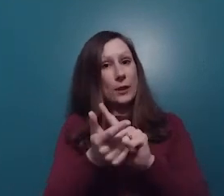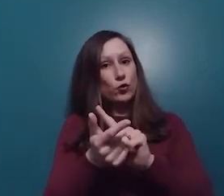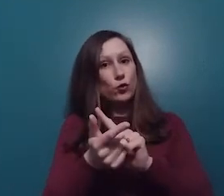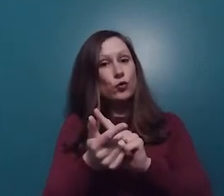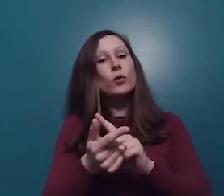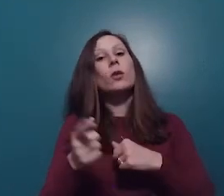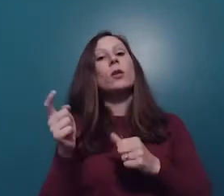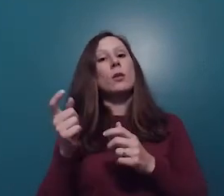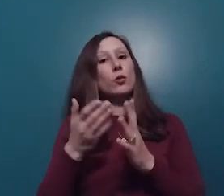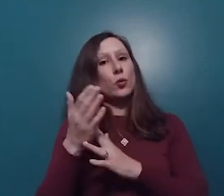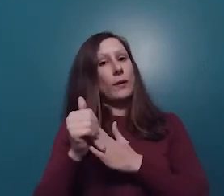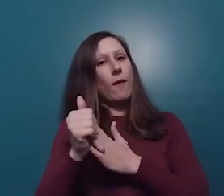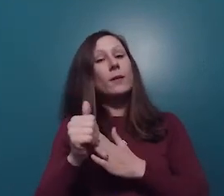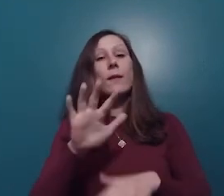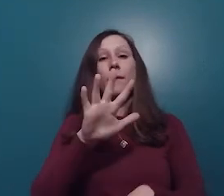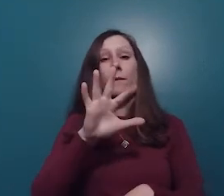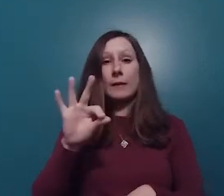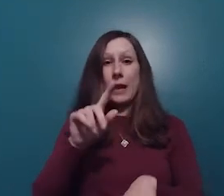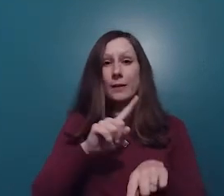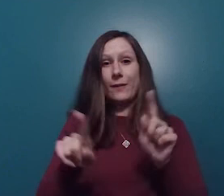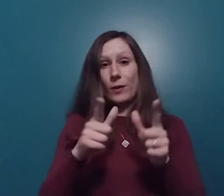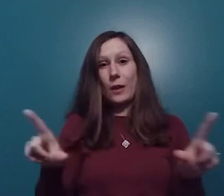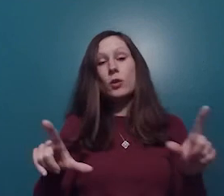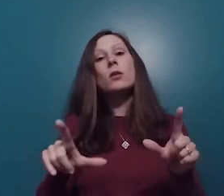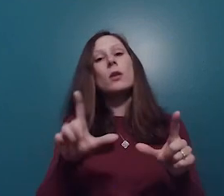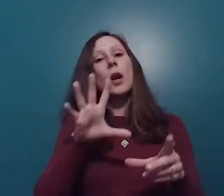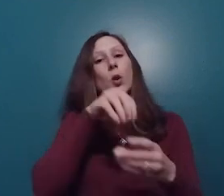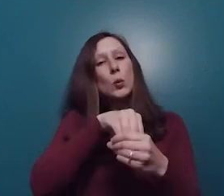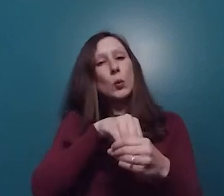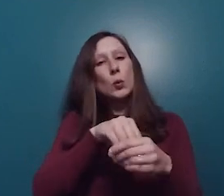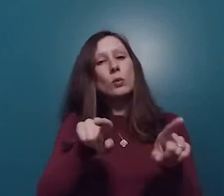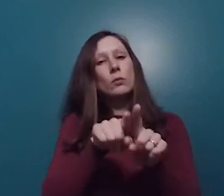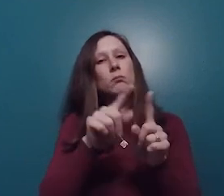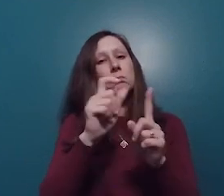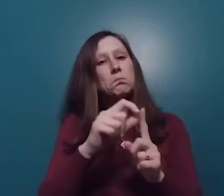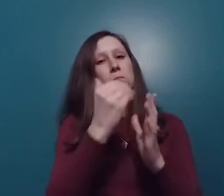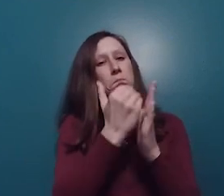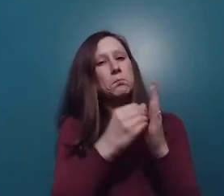translation of a guide in 59 different languages including